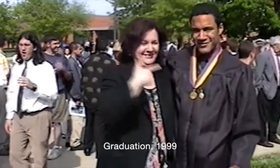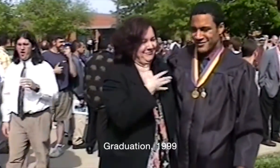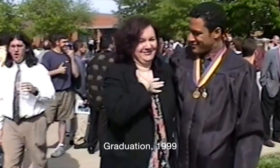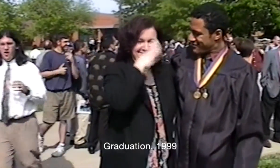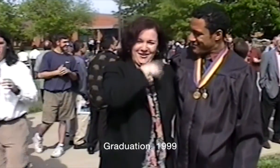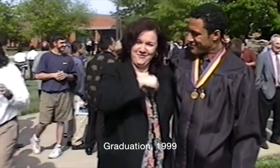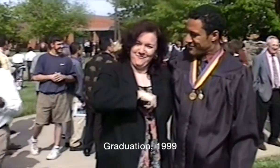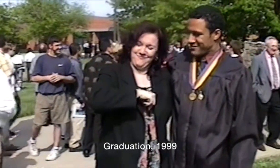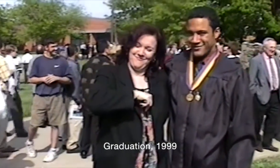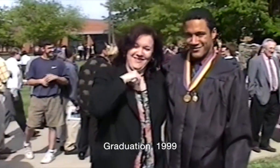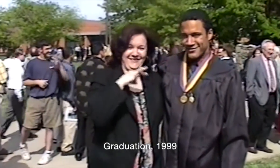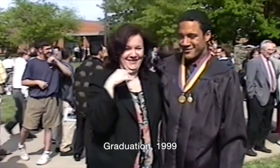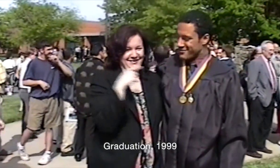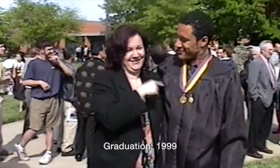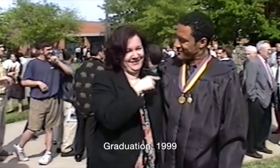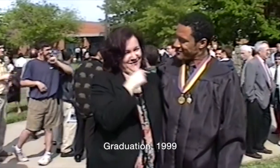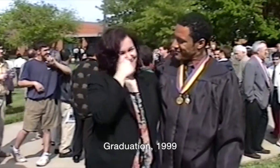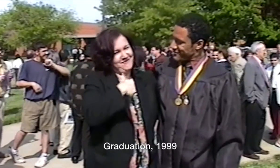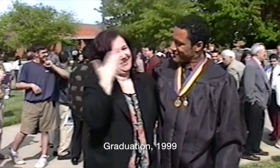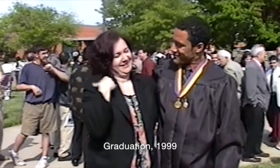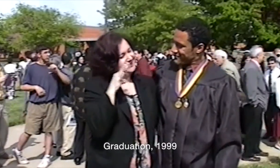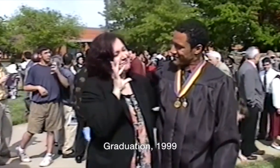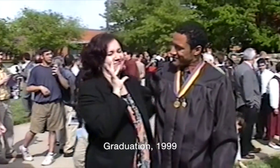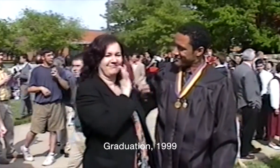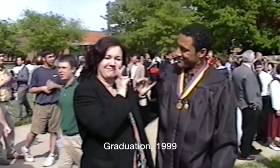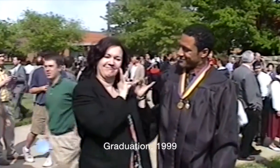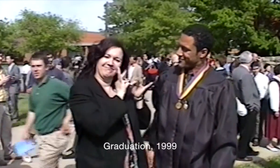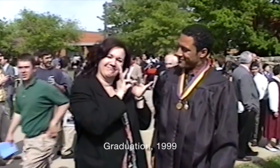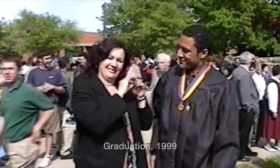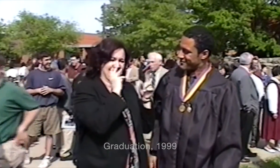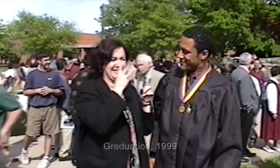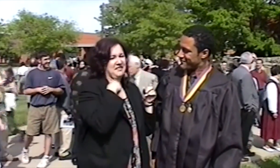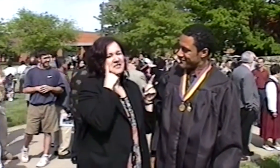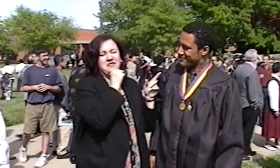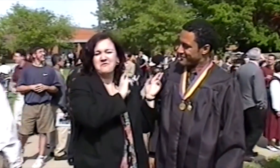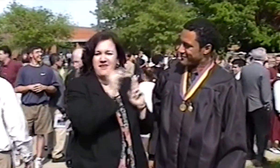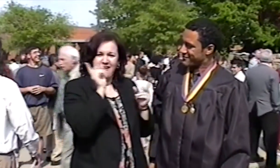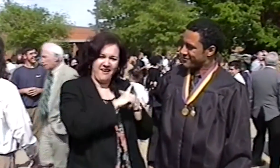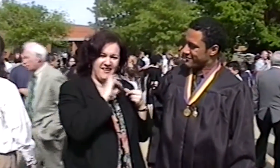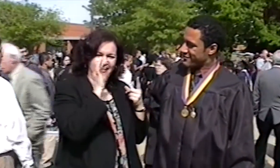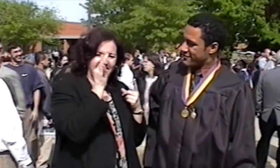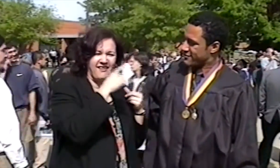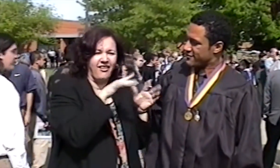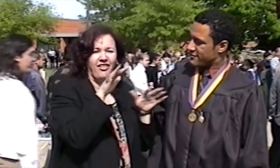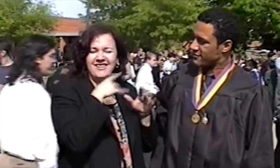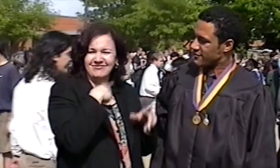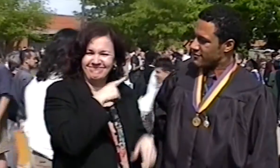Hello! This is my son and I am SO proud of him I remember we would talk about maybe he wasn't ready for school he was so young.... he thought he should wait until he was 19...